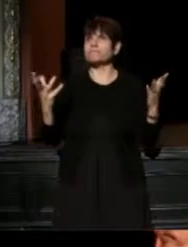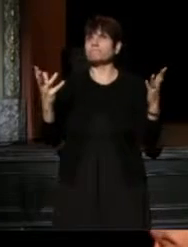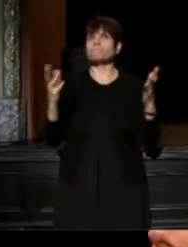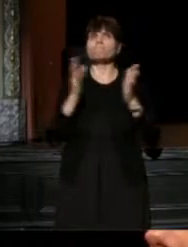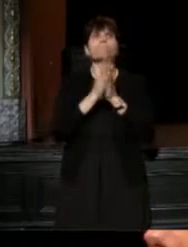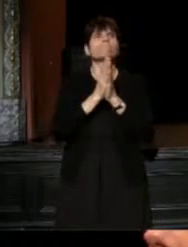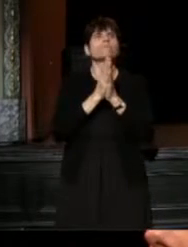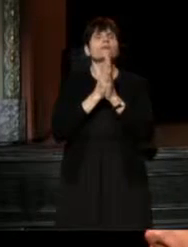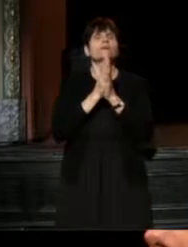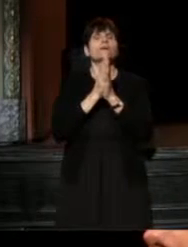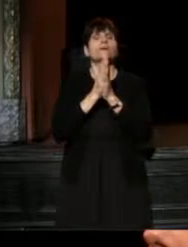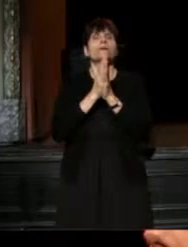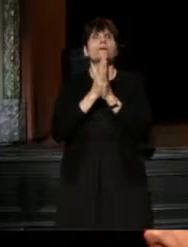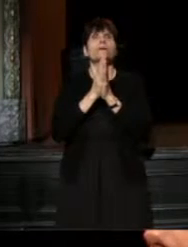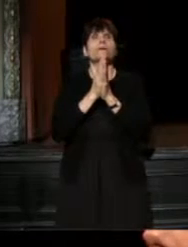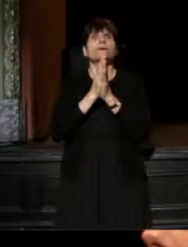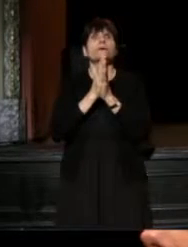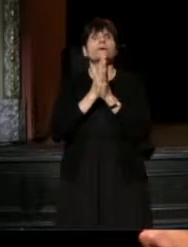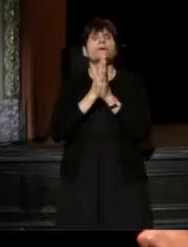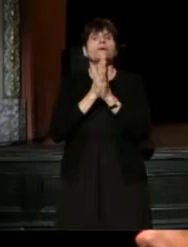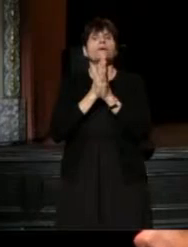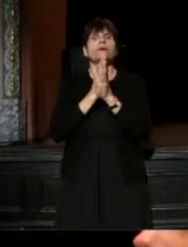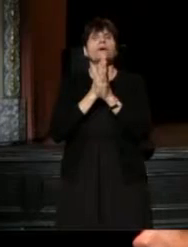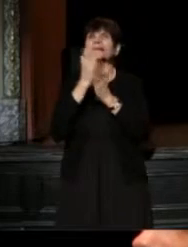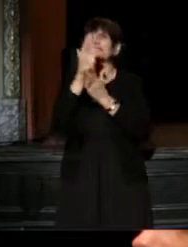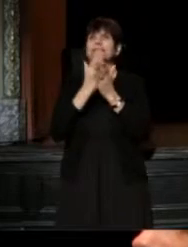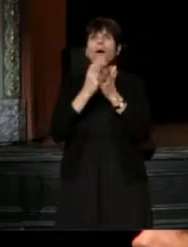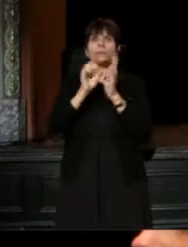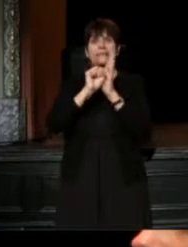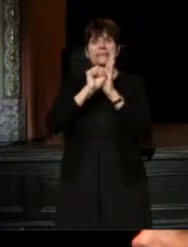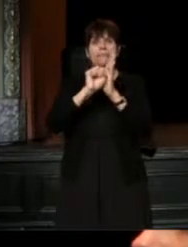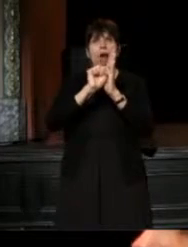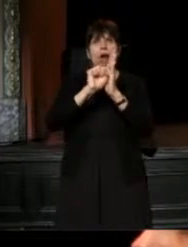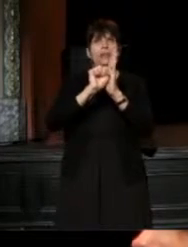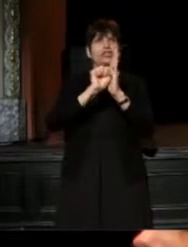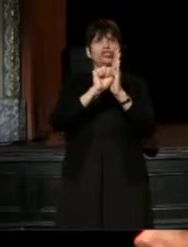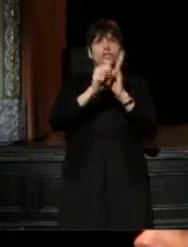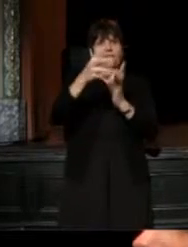And we'll have come to some symbology that works around that thesis,